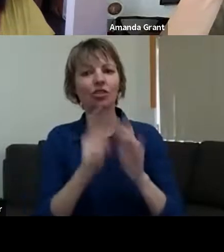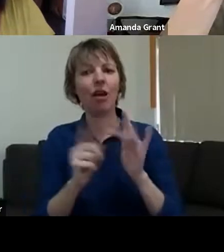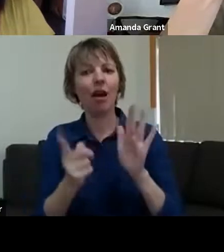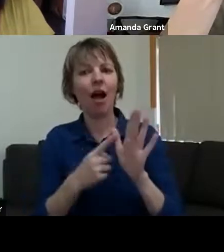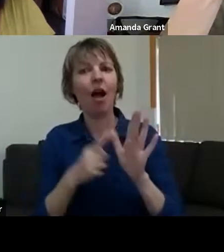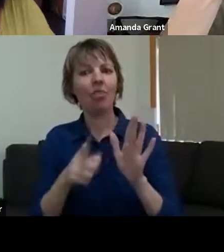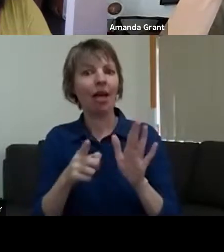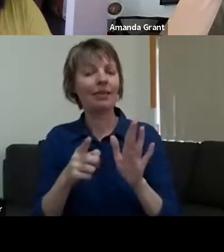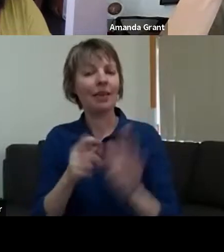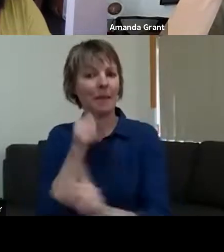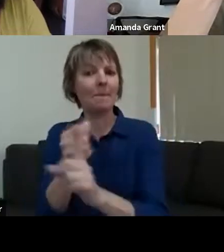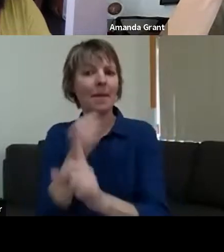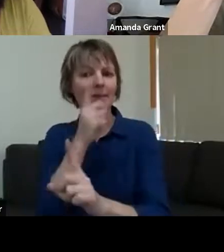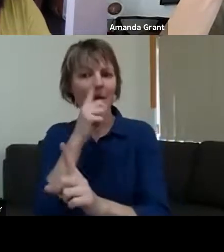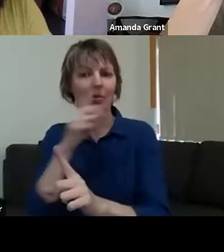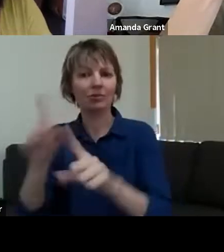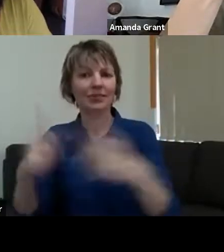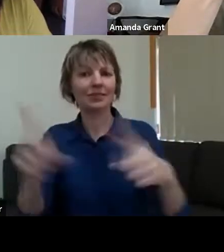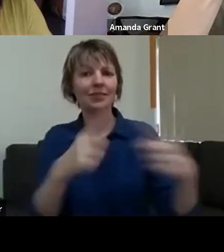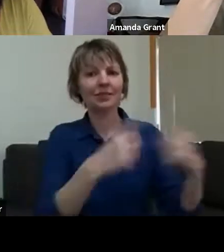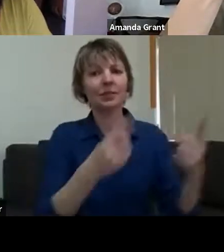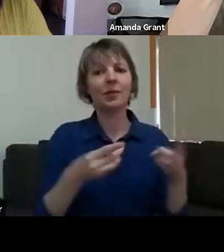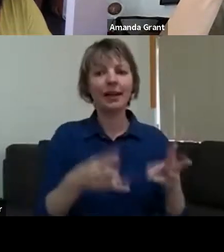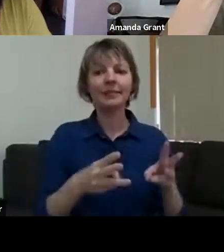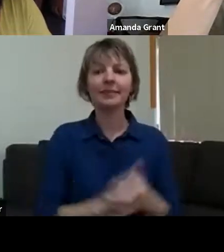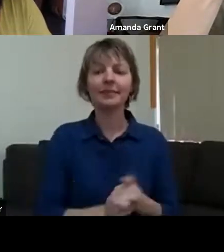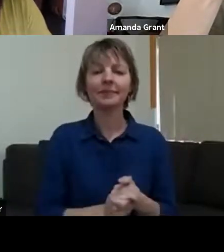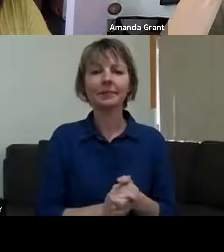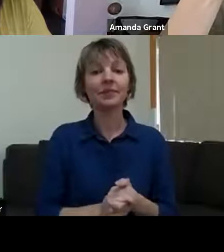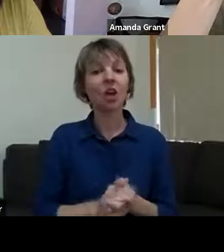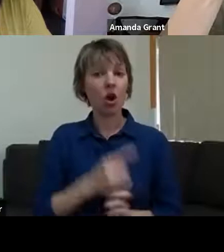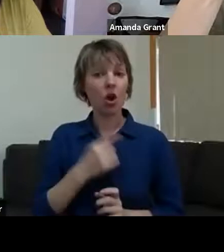know, our environment, our landscape and nature that we're surrounded by